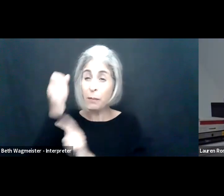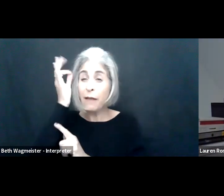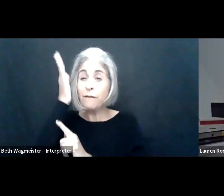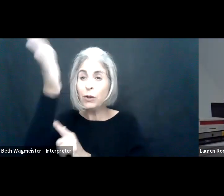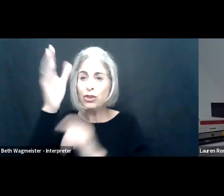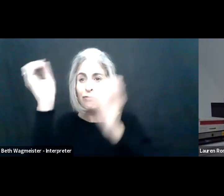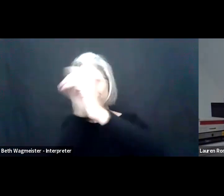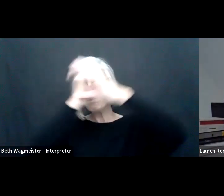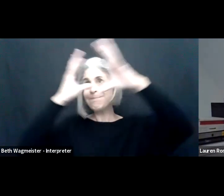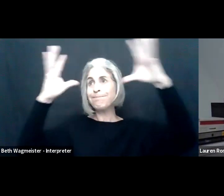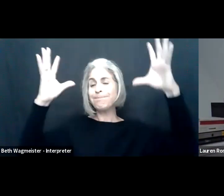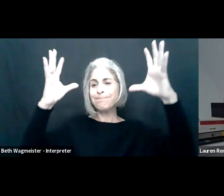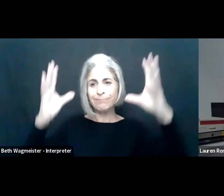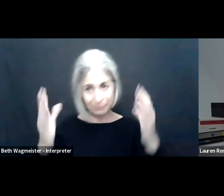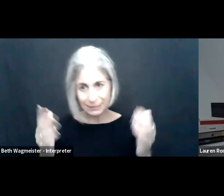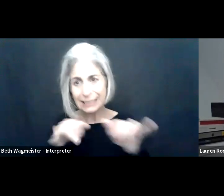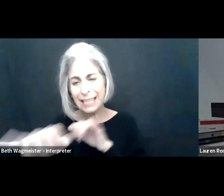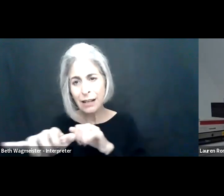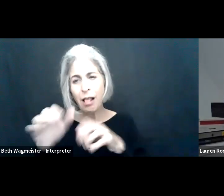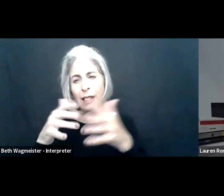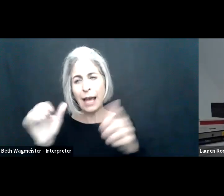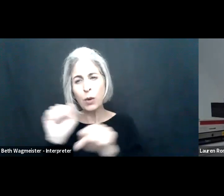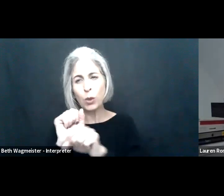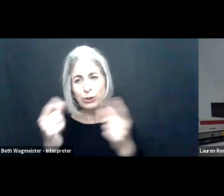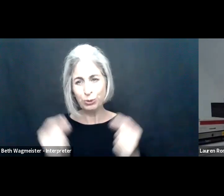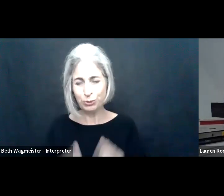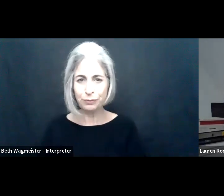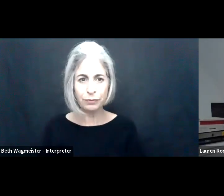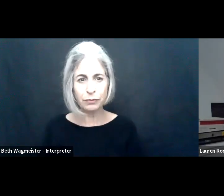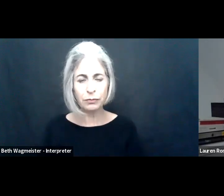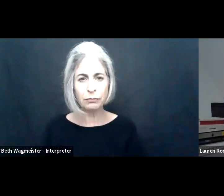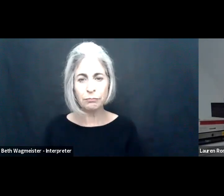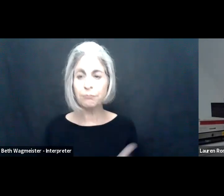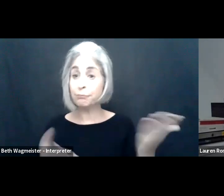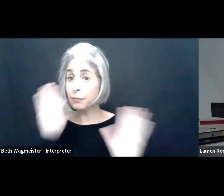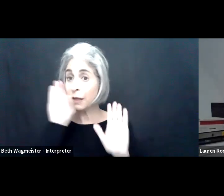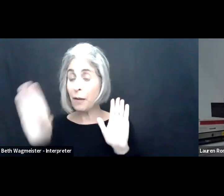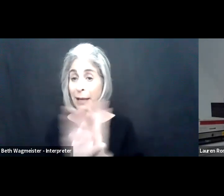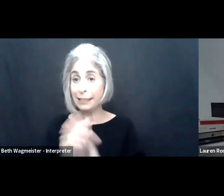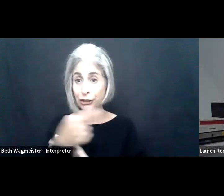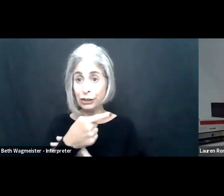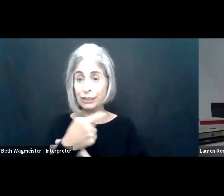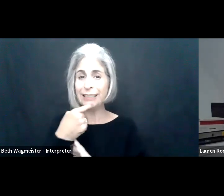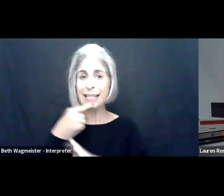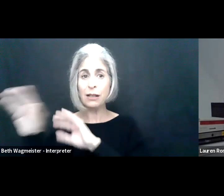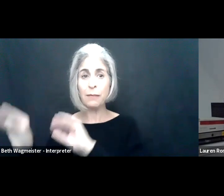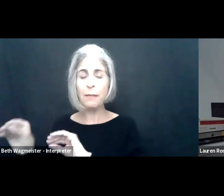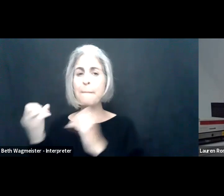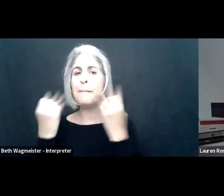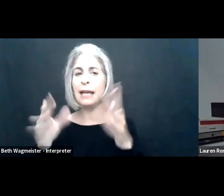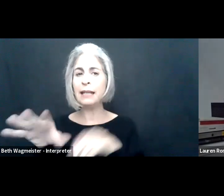that we're dreaming of here.